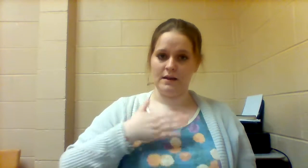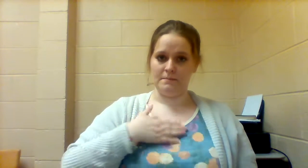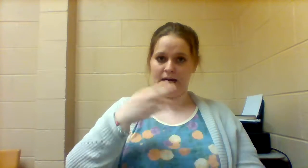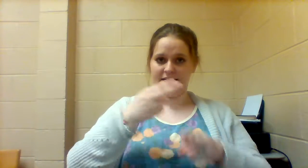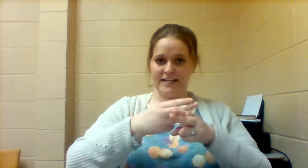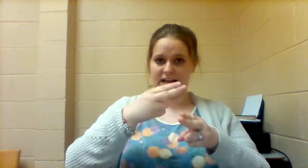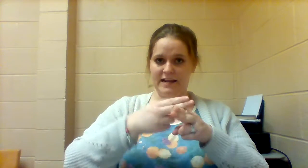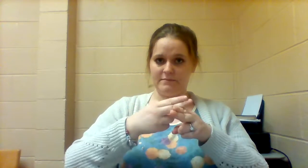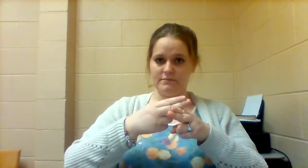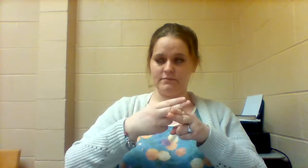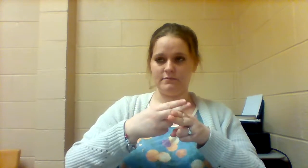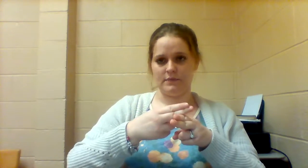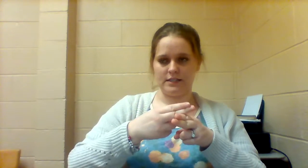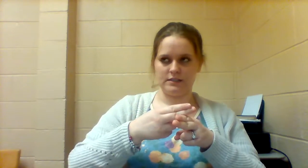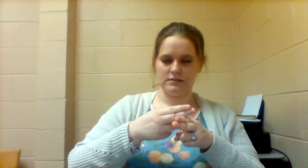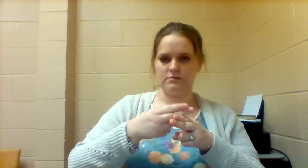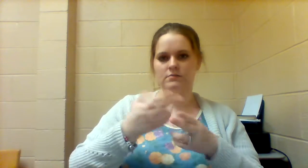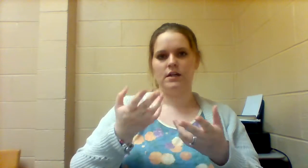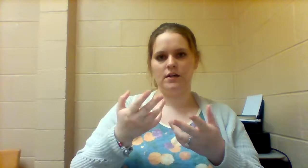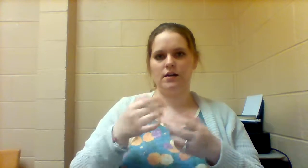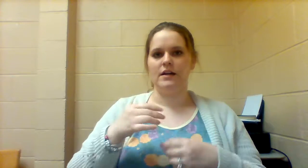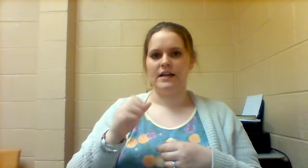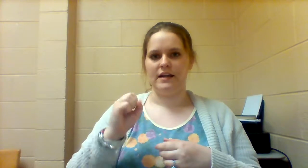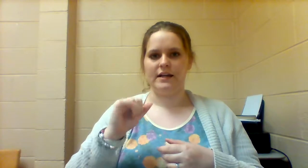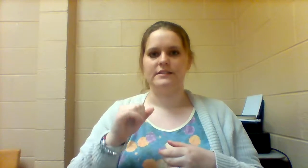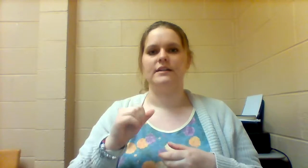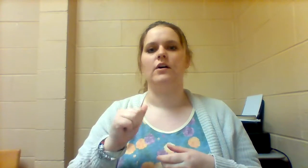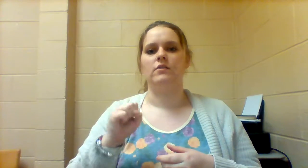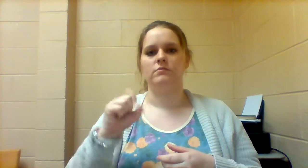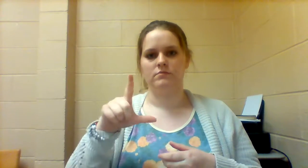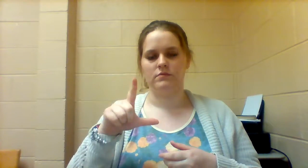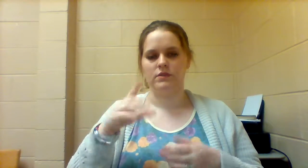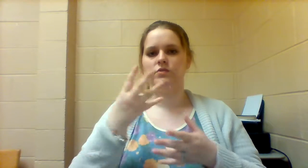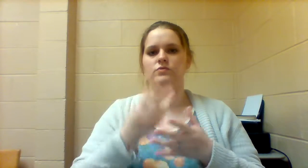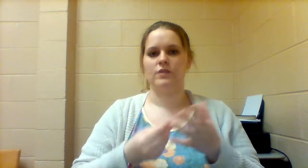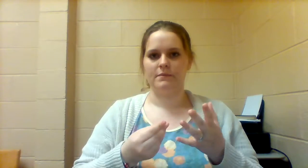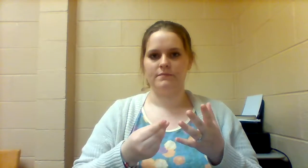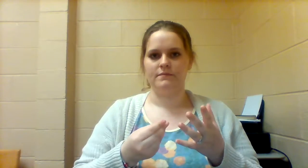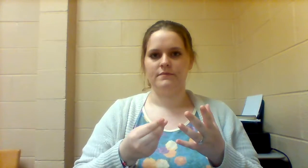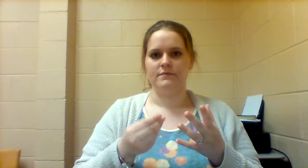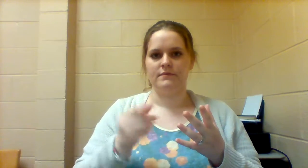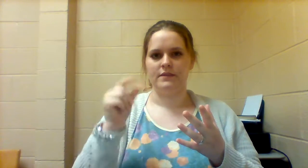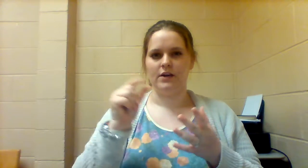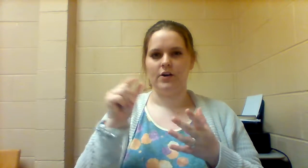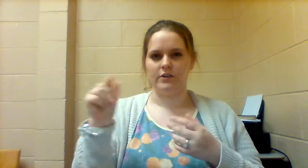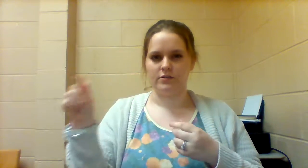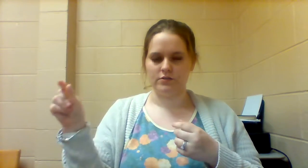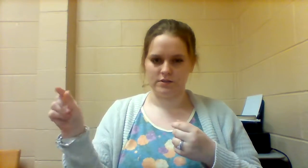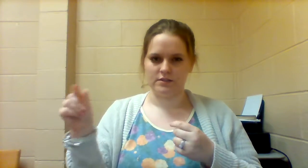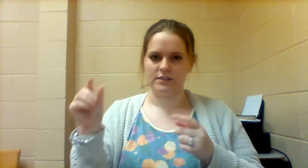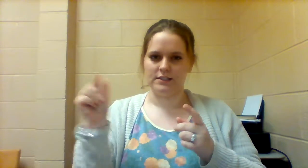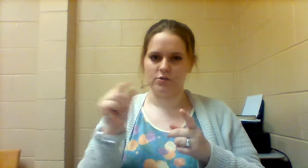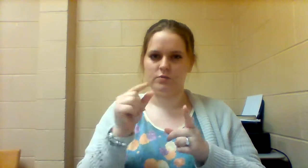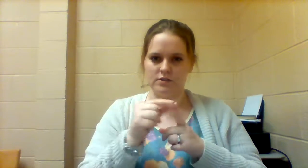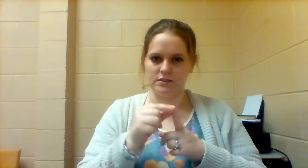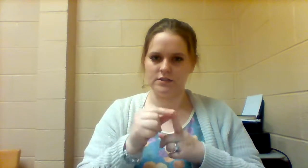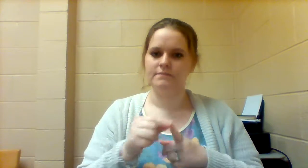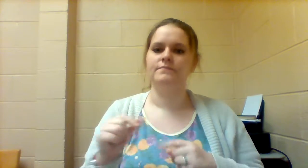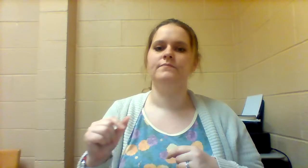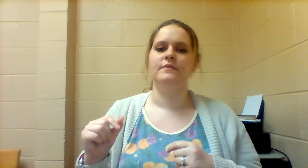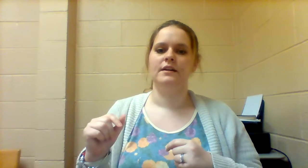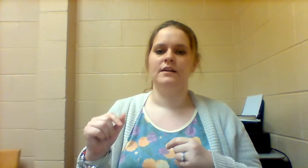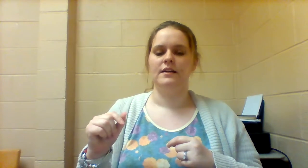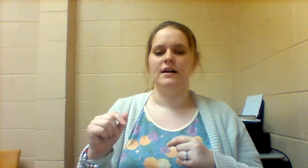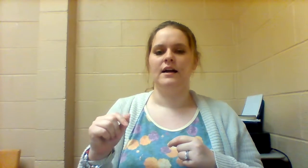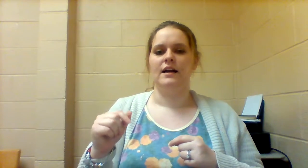MY NAME IS... in ASL you drop the articles, the little words